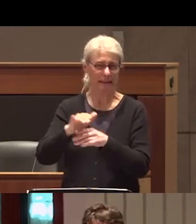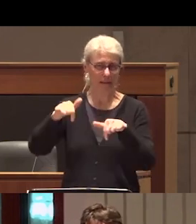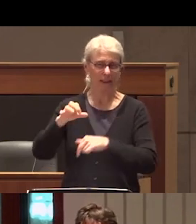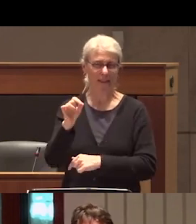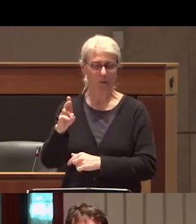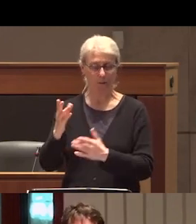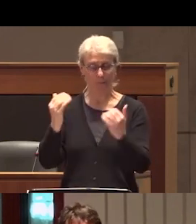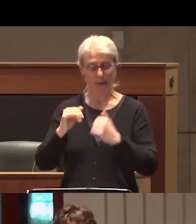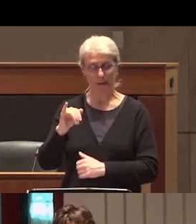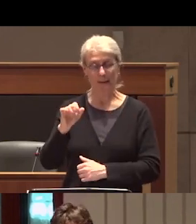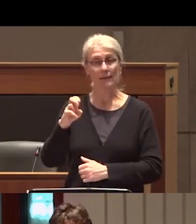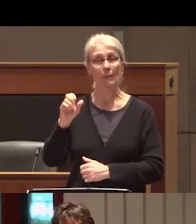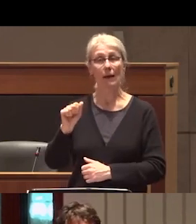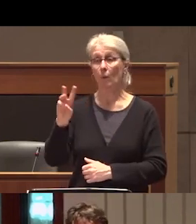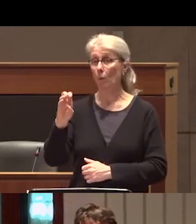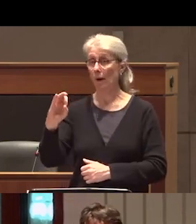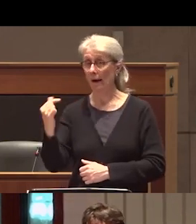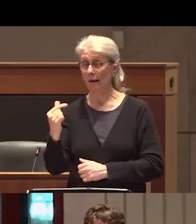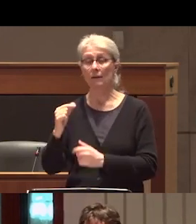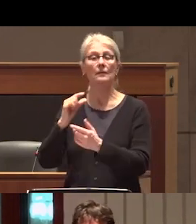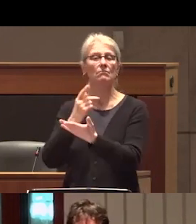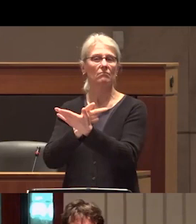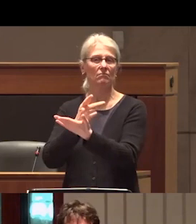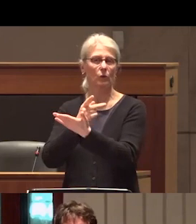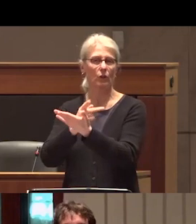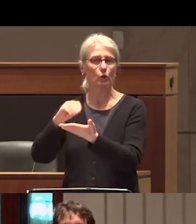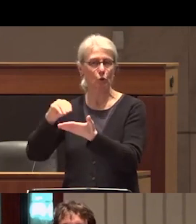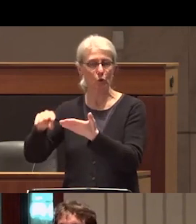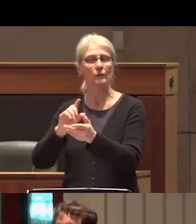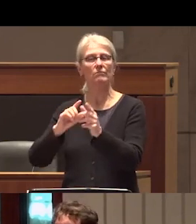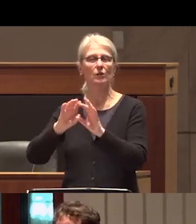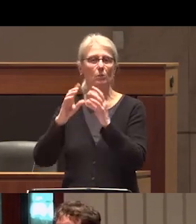and finally Isabella Wang who is a graduate student in the department of sociology and